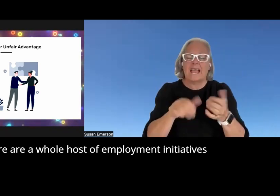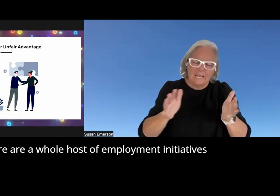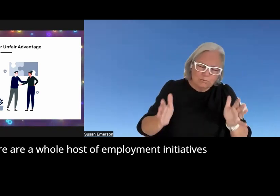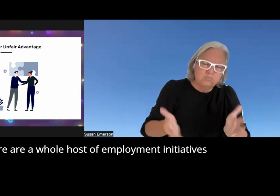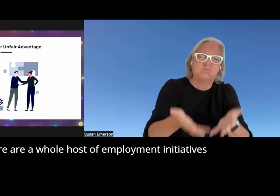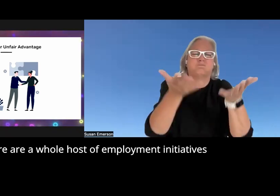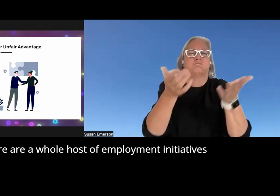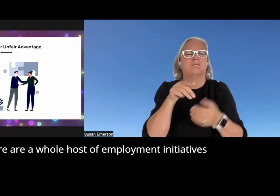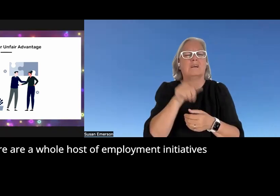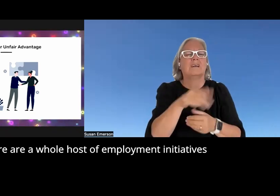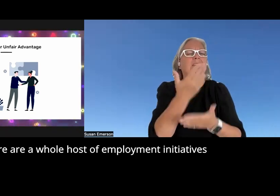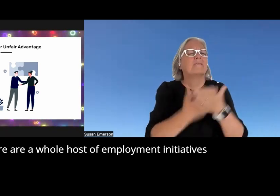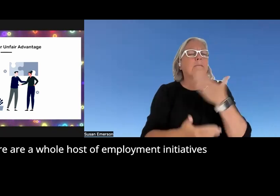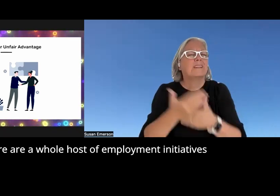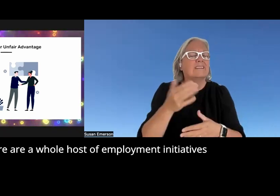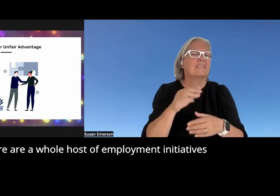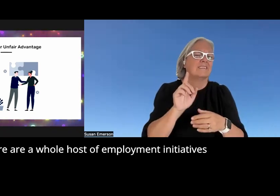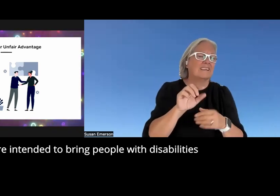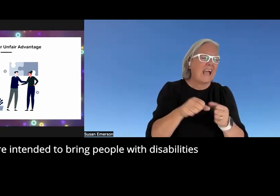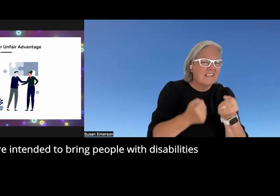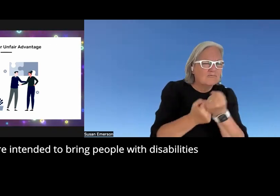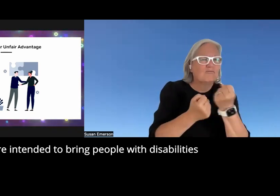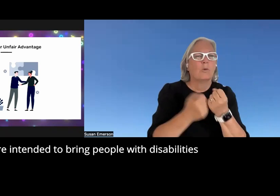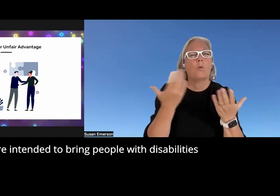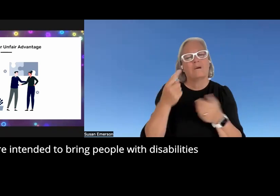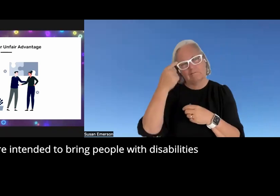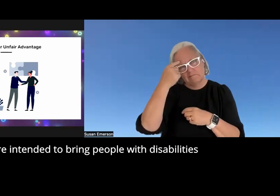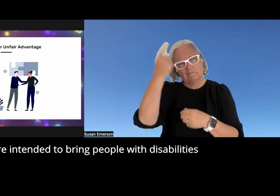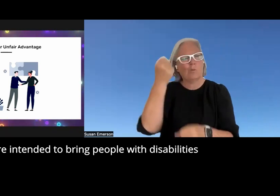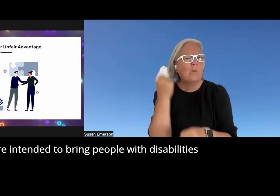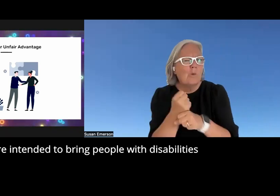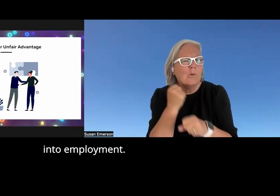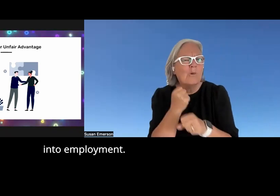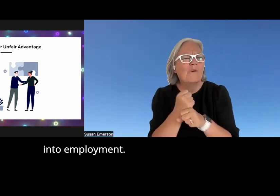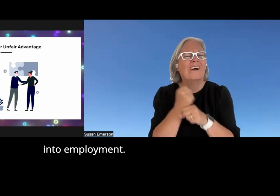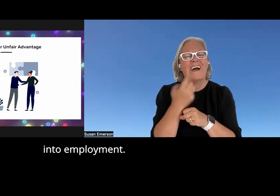a whole host of employment initiatives that are intended to bring people with disabilities into